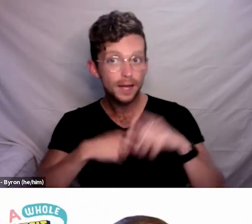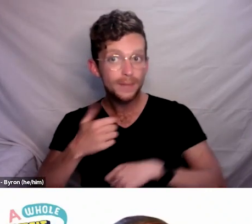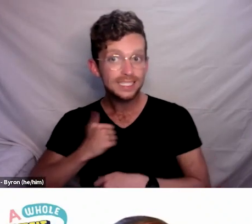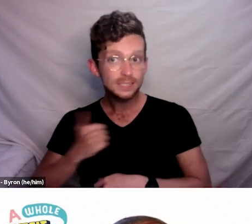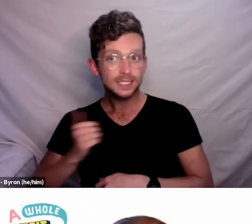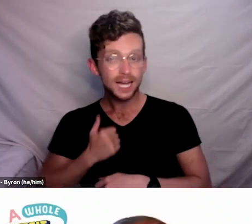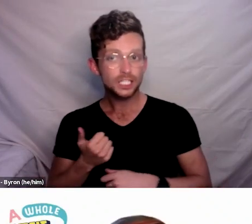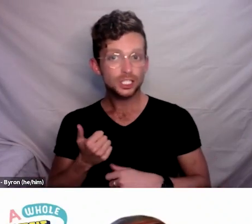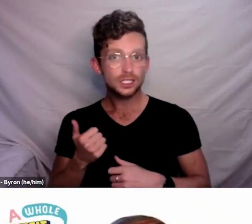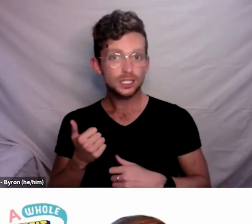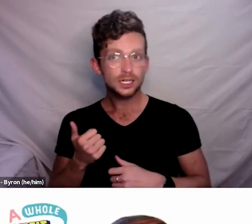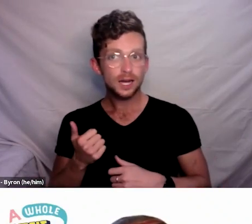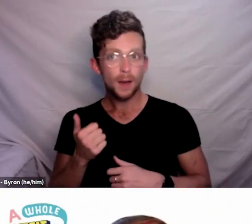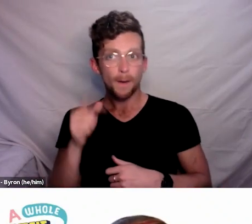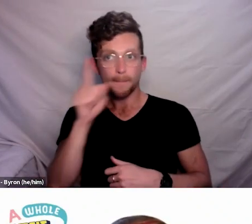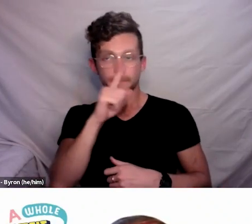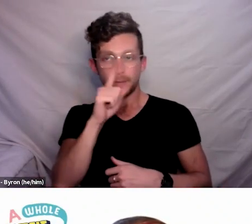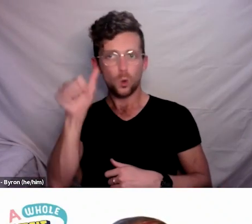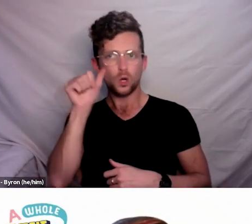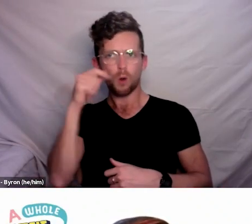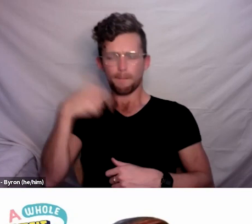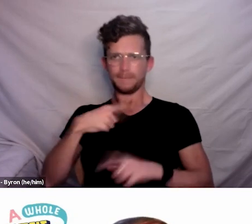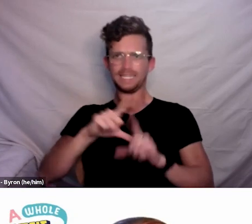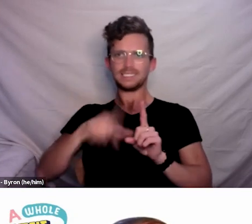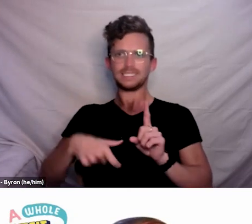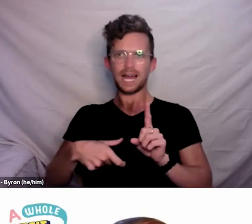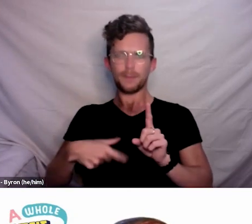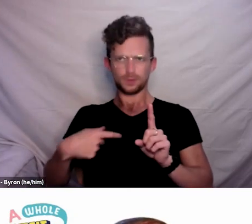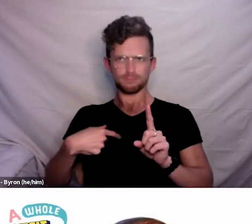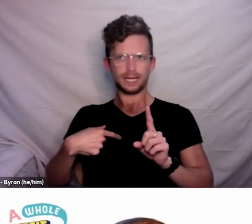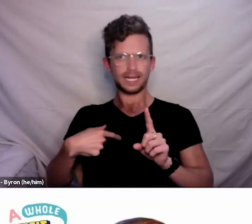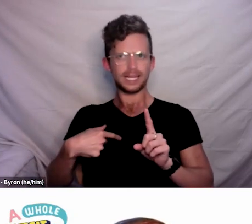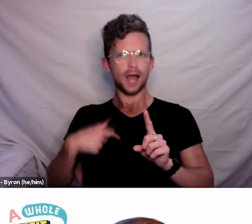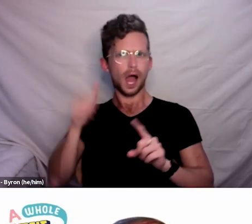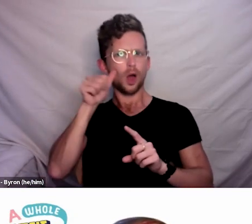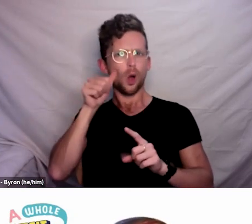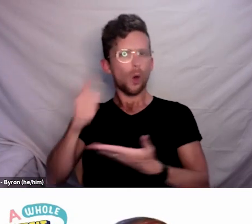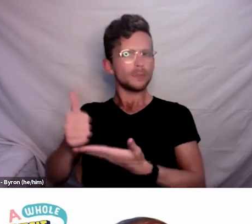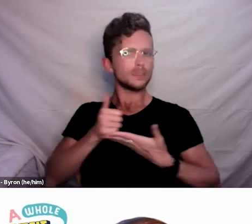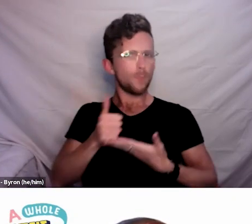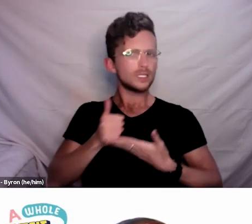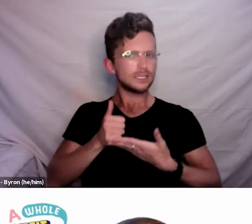are supported by disability service providers going forward? Yeah, So that’s a good question too.